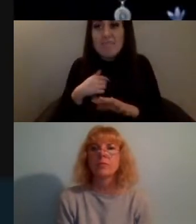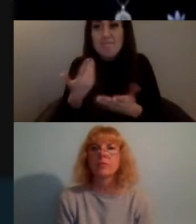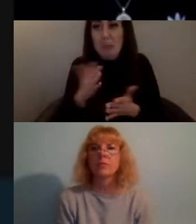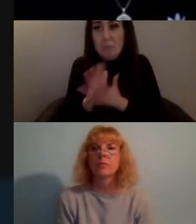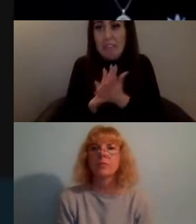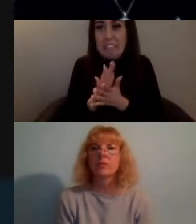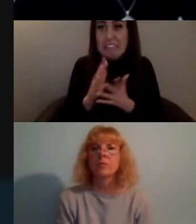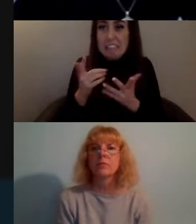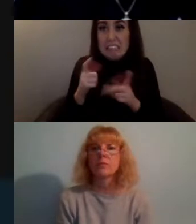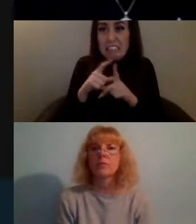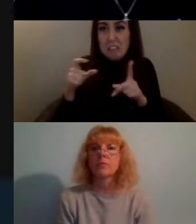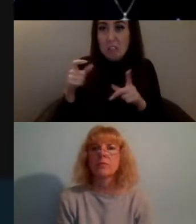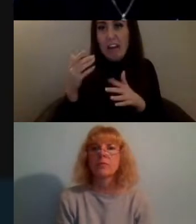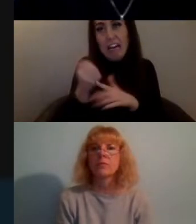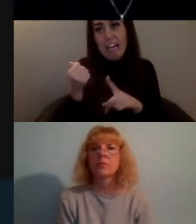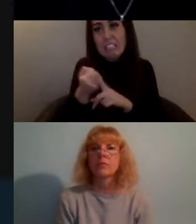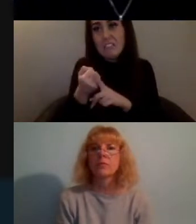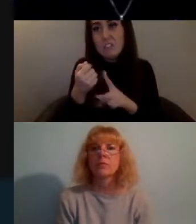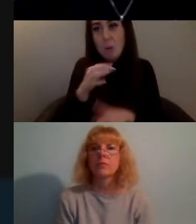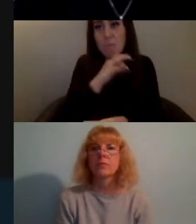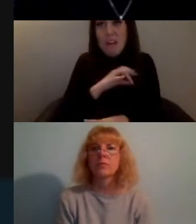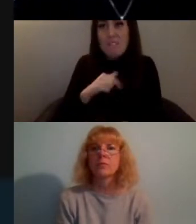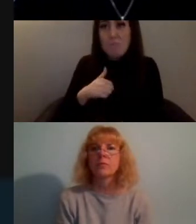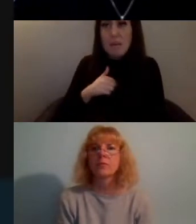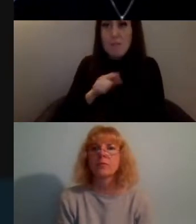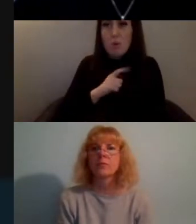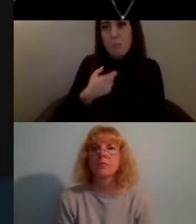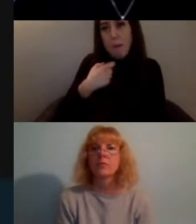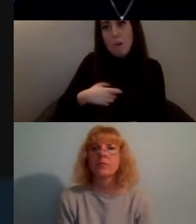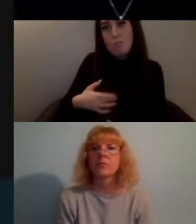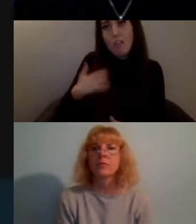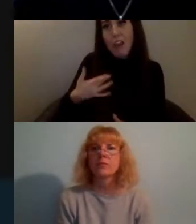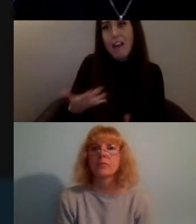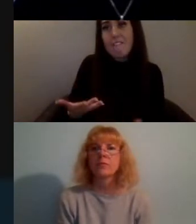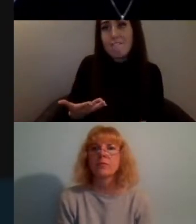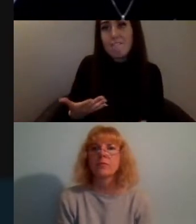and I think Covid has highlighted access barriers that some people face every day